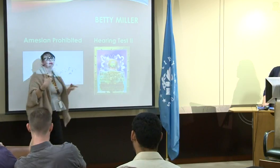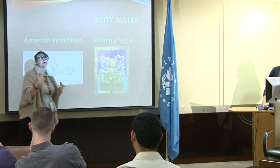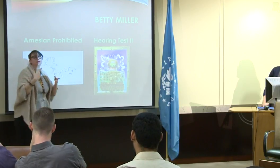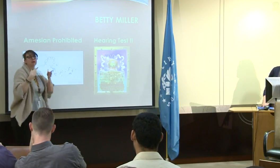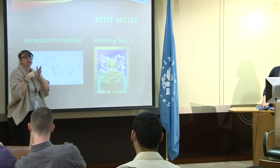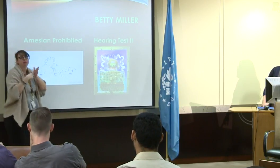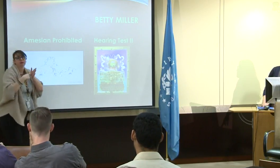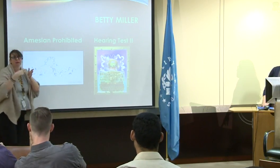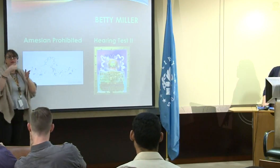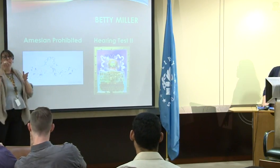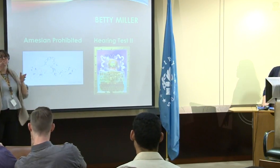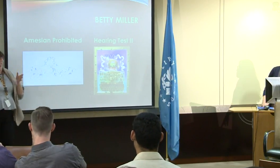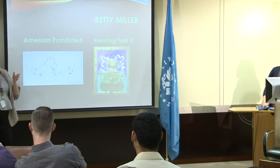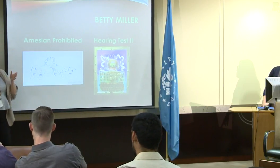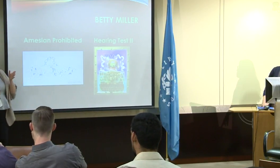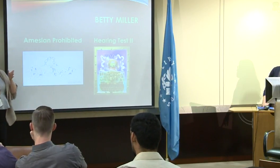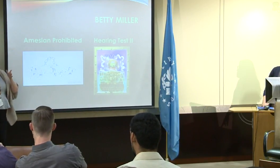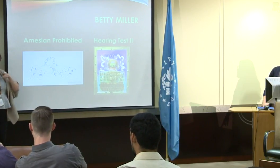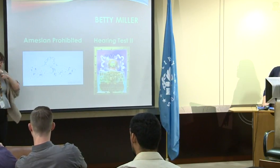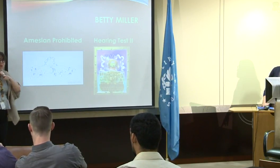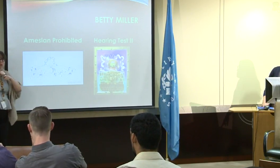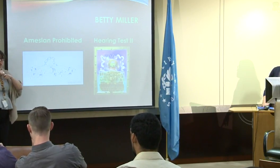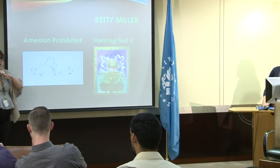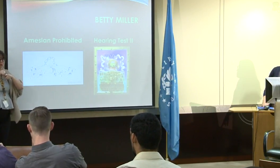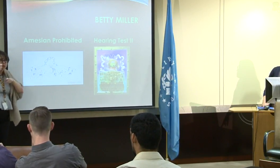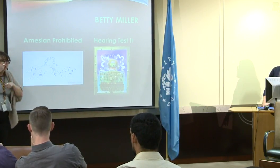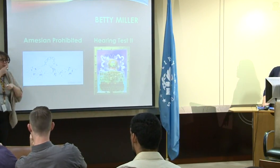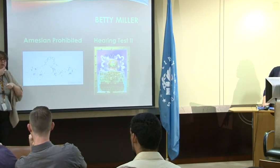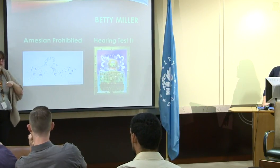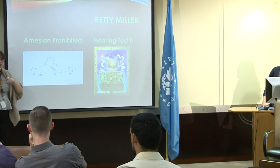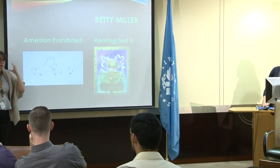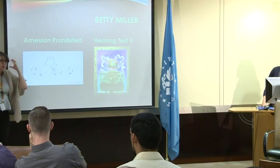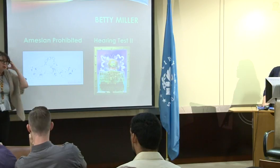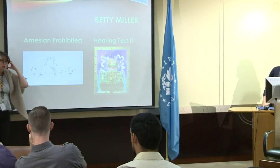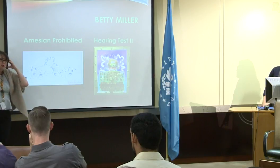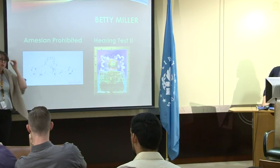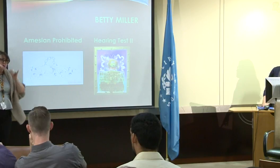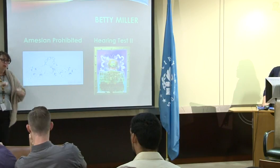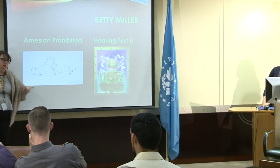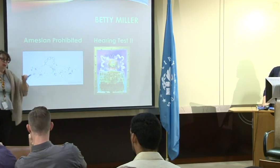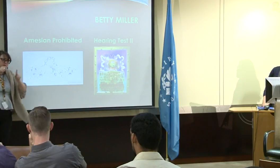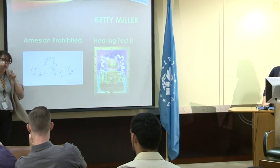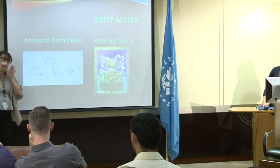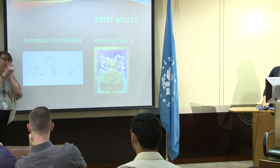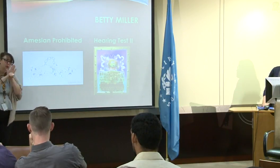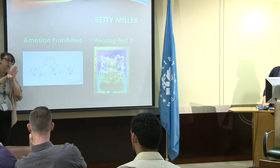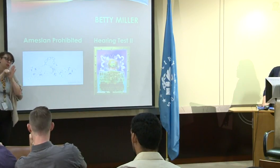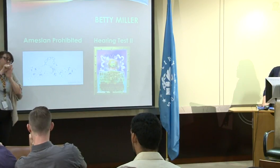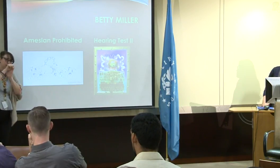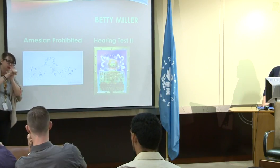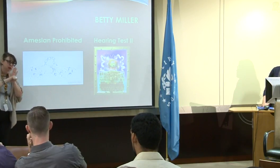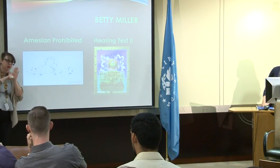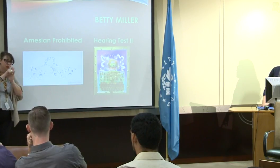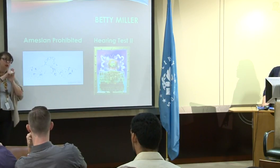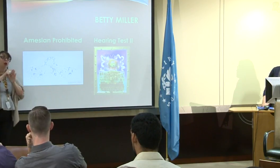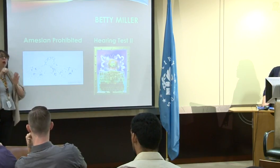not one that I have experienced. Now, in deaf schools it's very common for folks to --